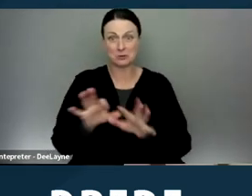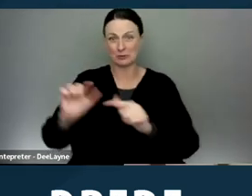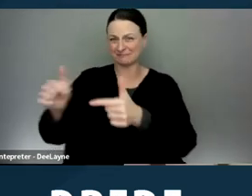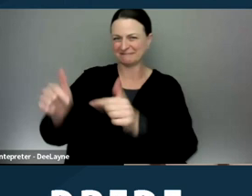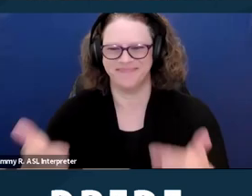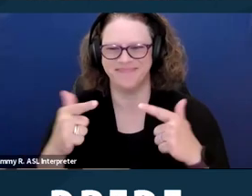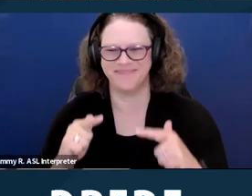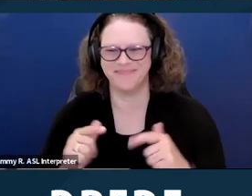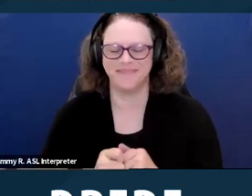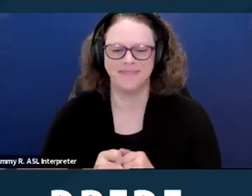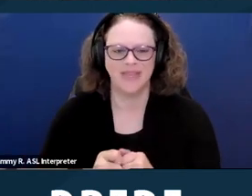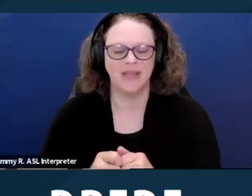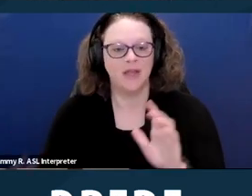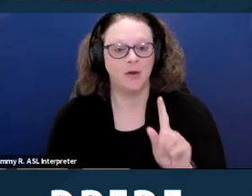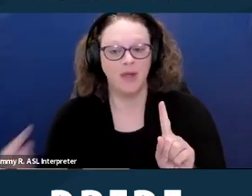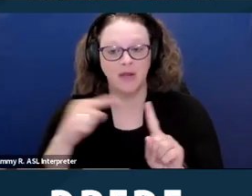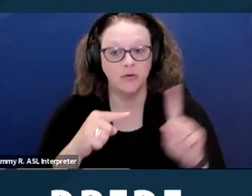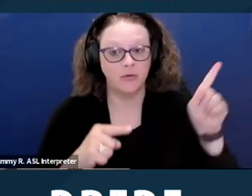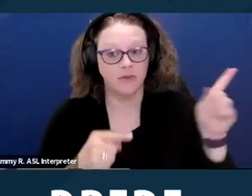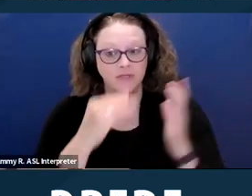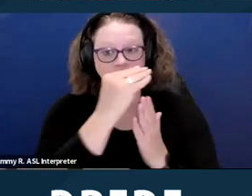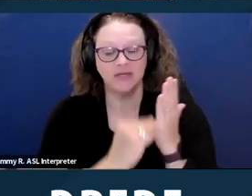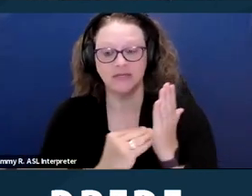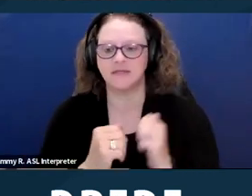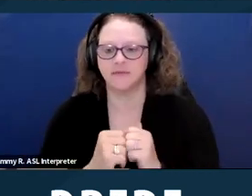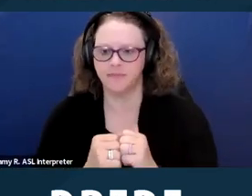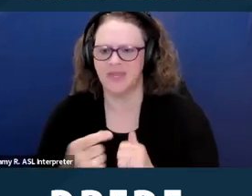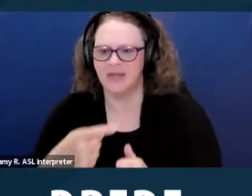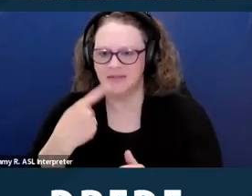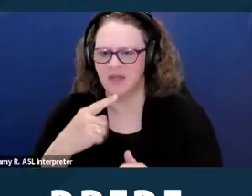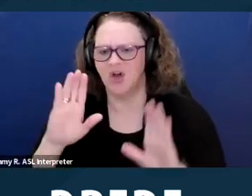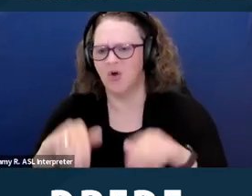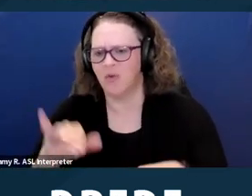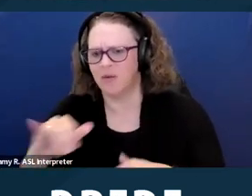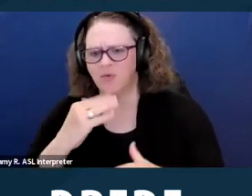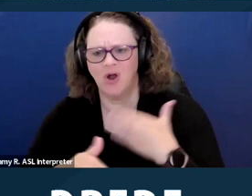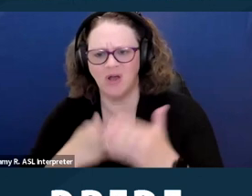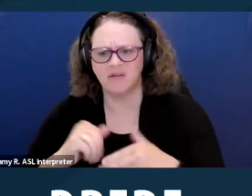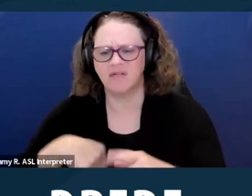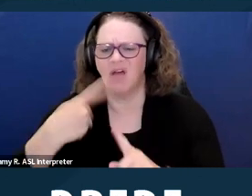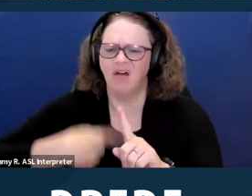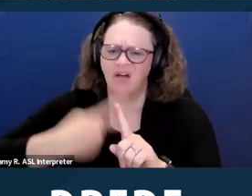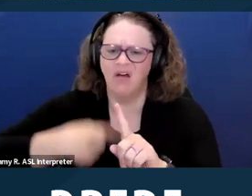Going back to the list, saying the process takes months and units can only be held for a brief time. So that's often used